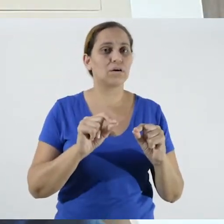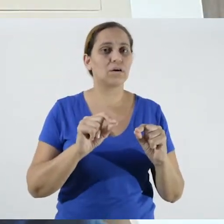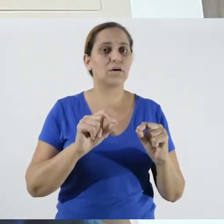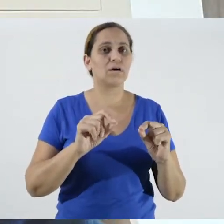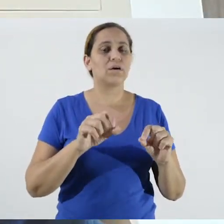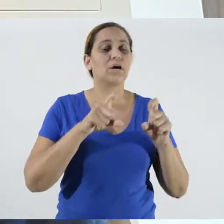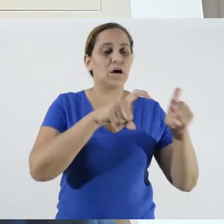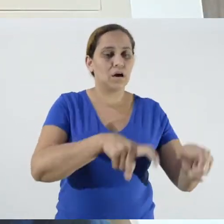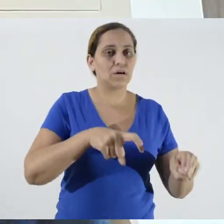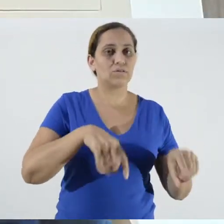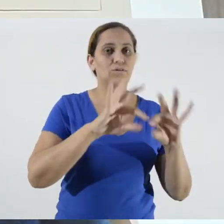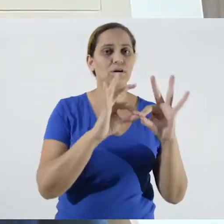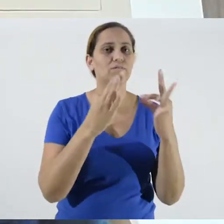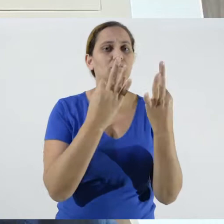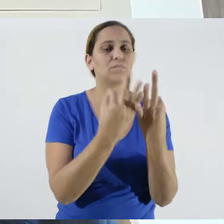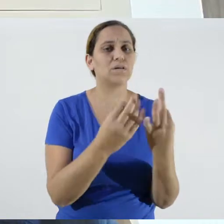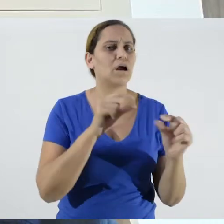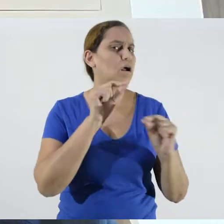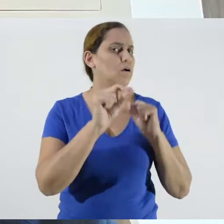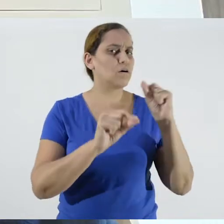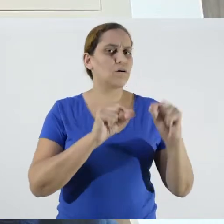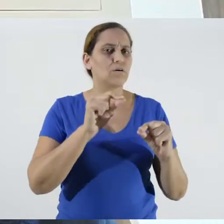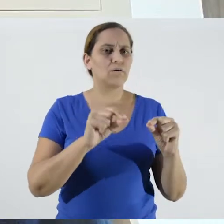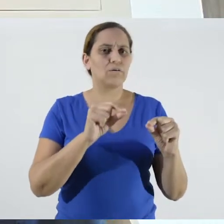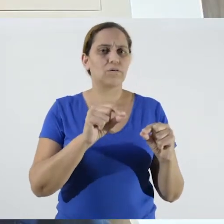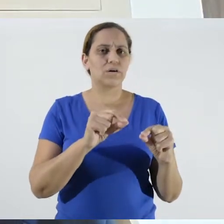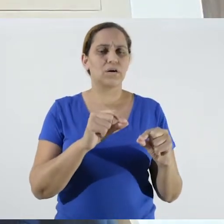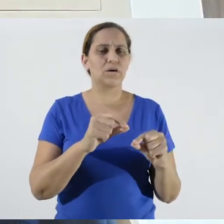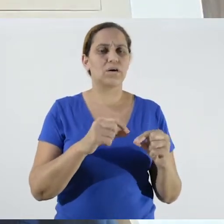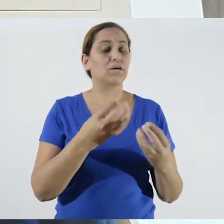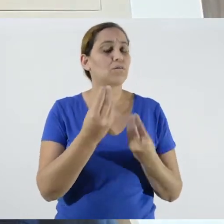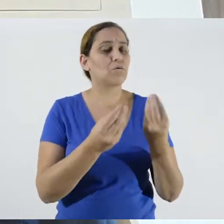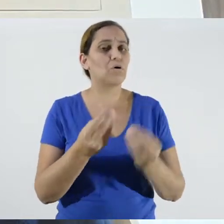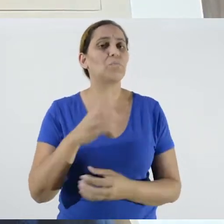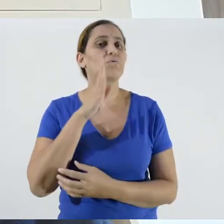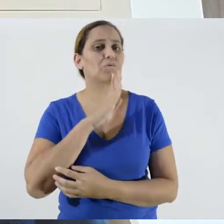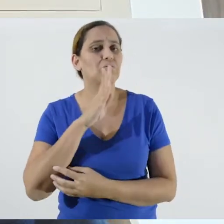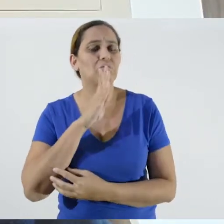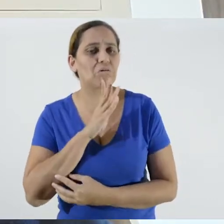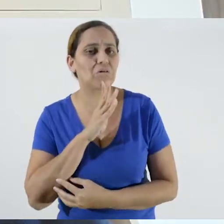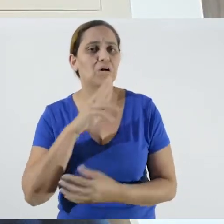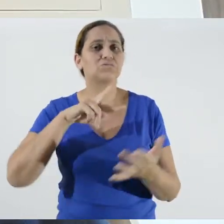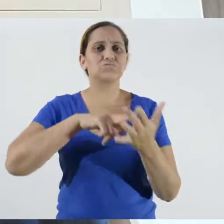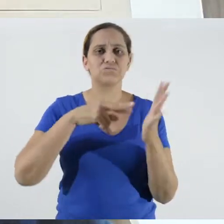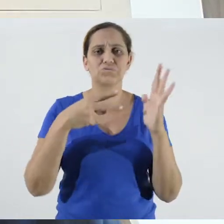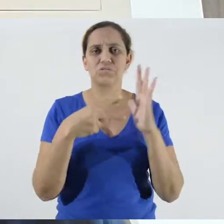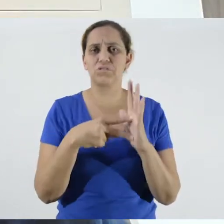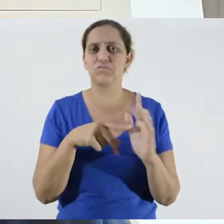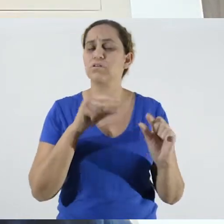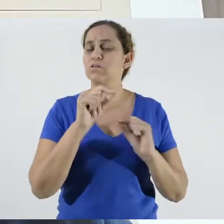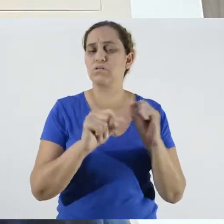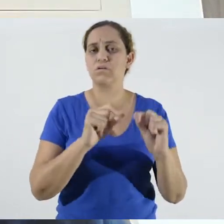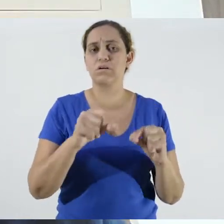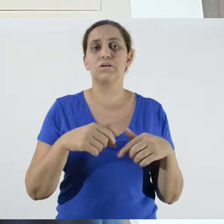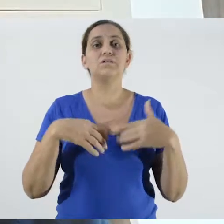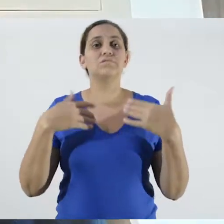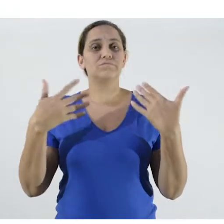here know what it is or how we can define what family farming is. Family farming has an administration that is